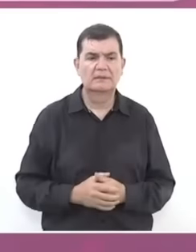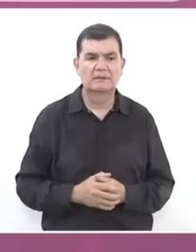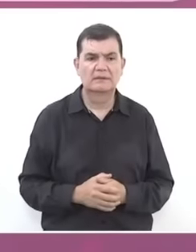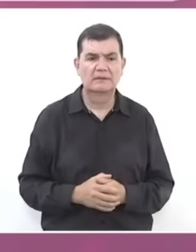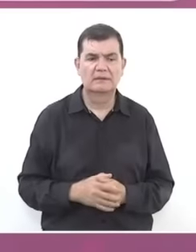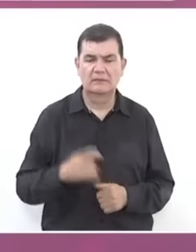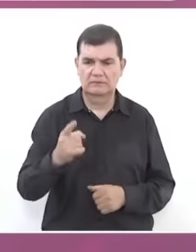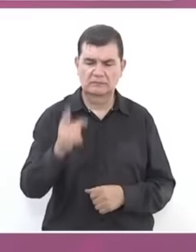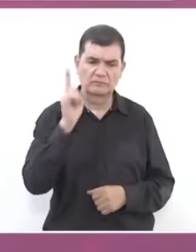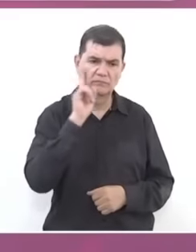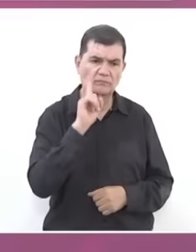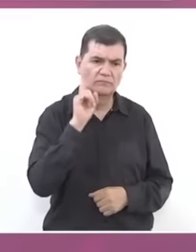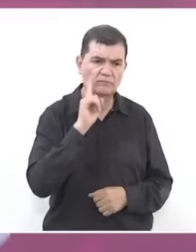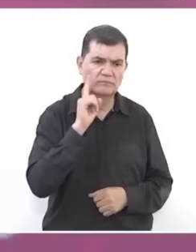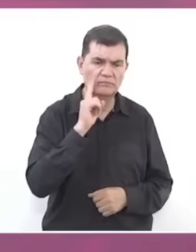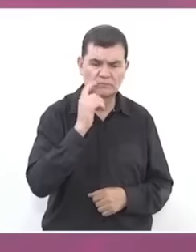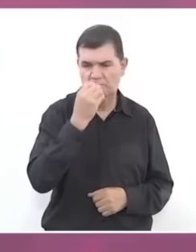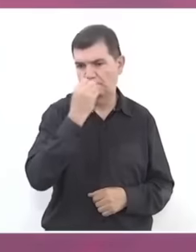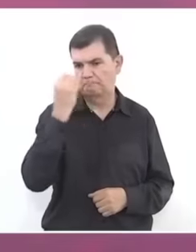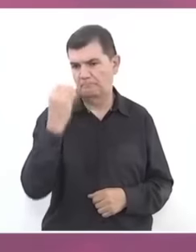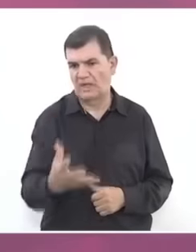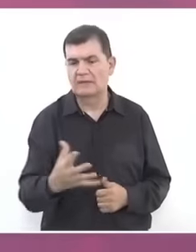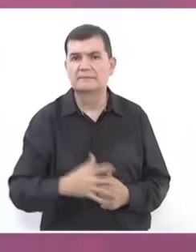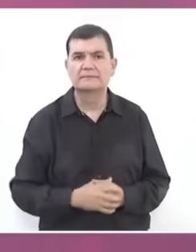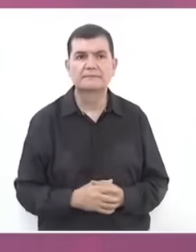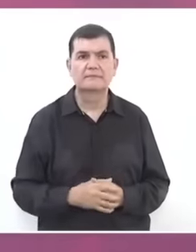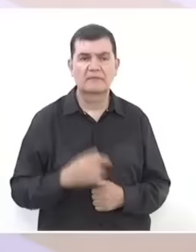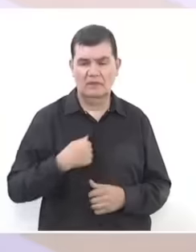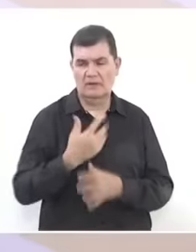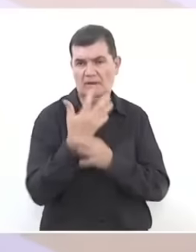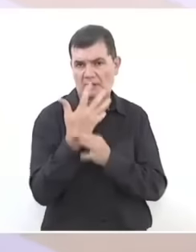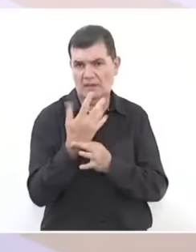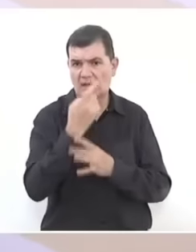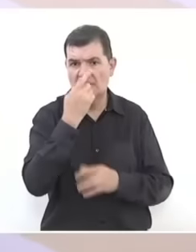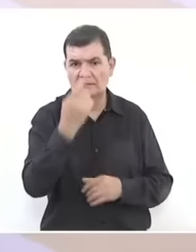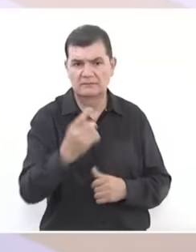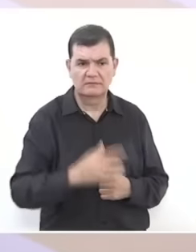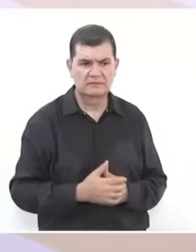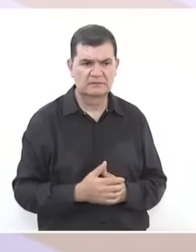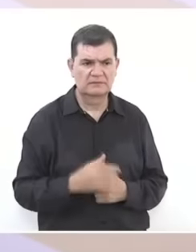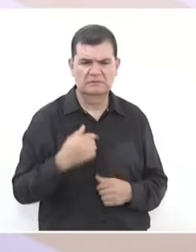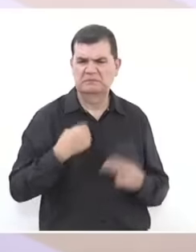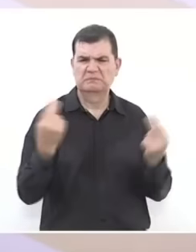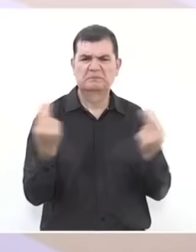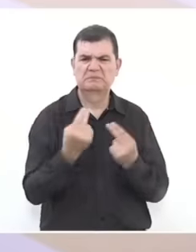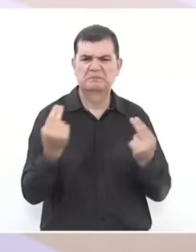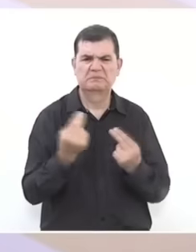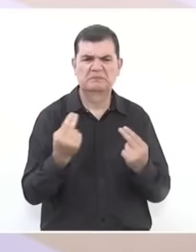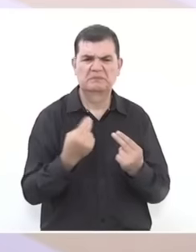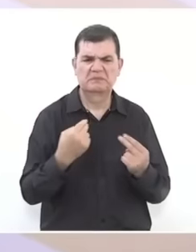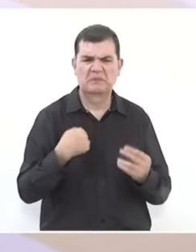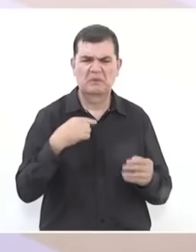an exceptional woman, I'm telling you, I no longer have the need to make